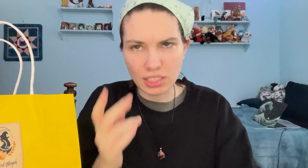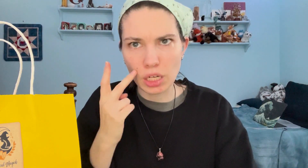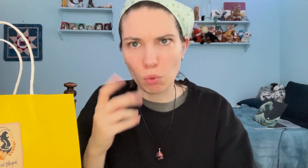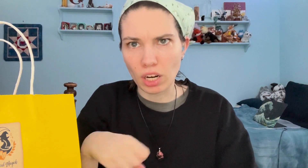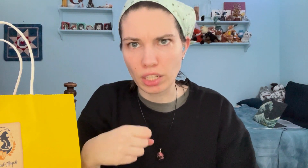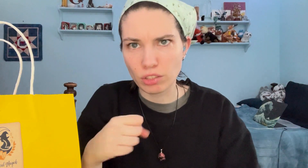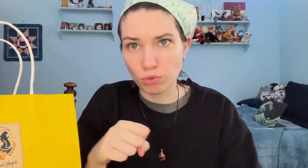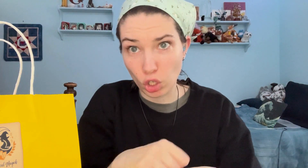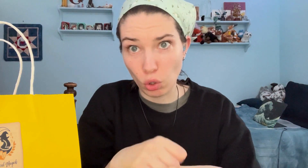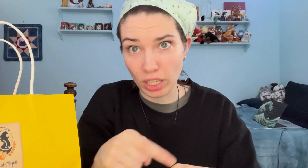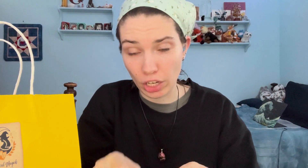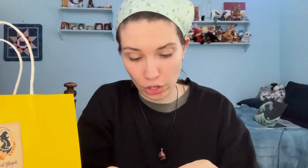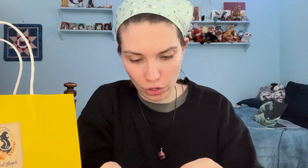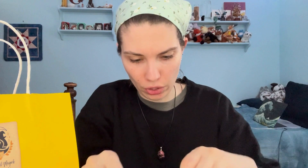Let's see what kind of crystals are in there...